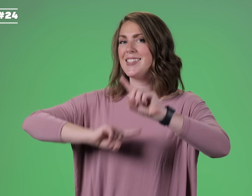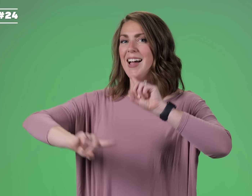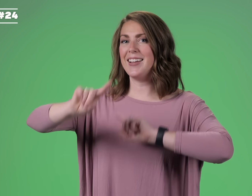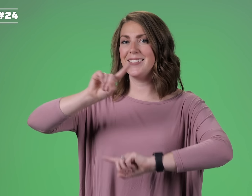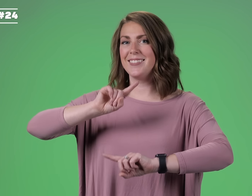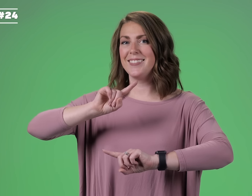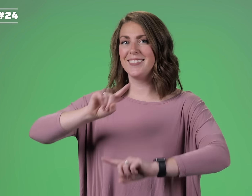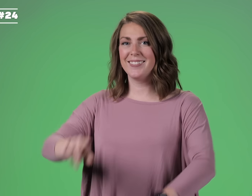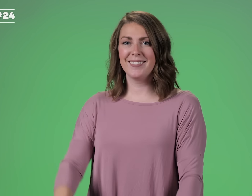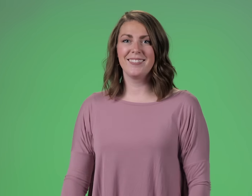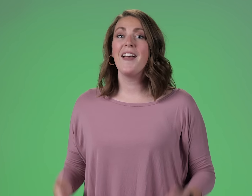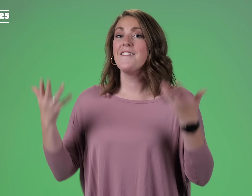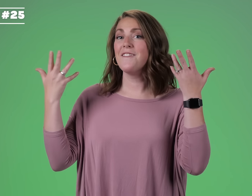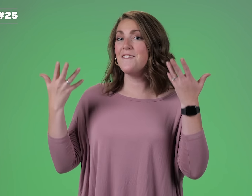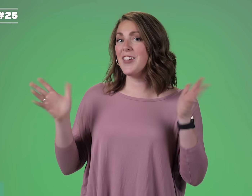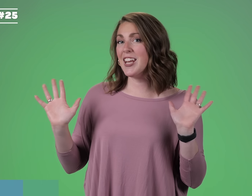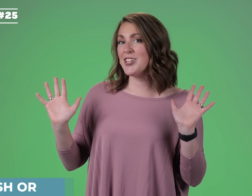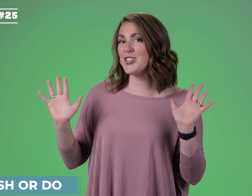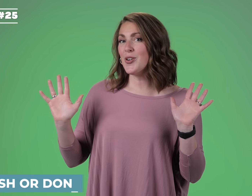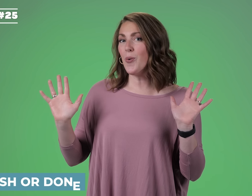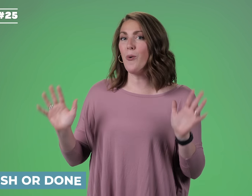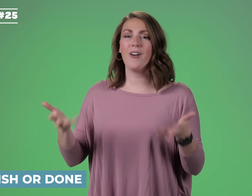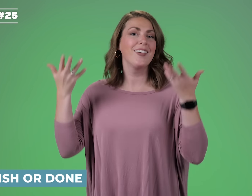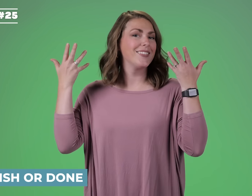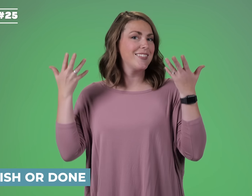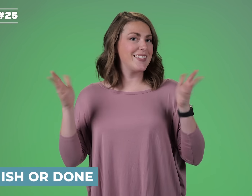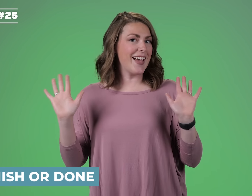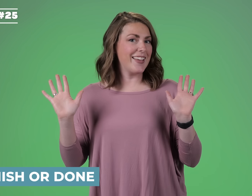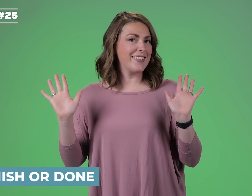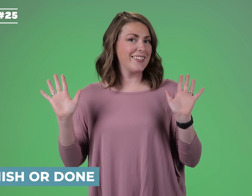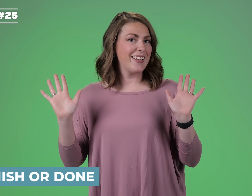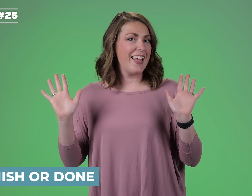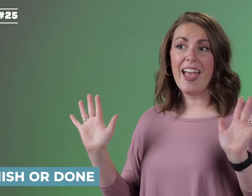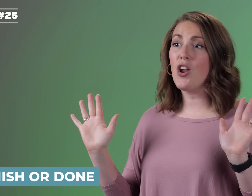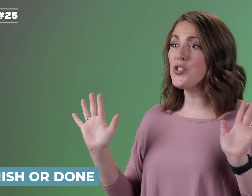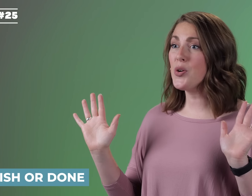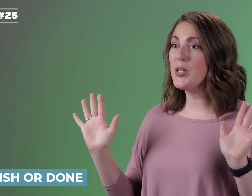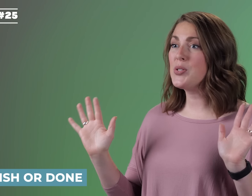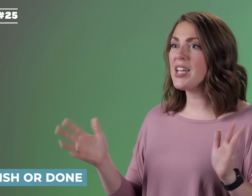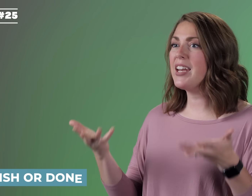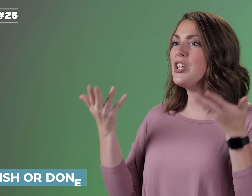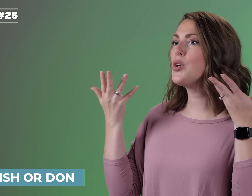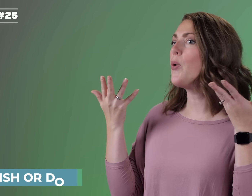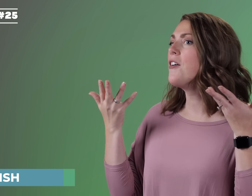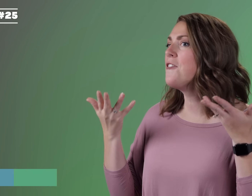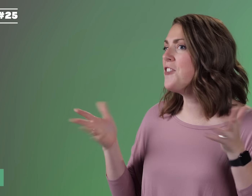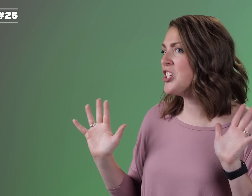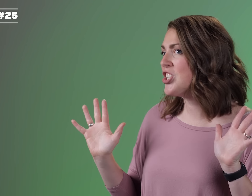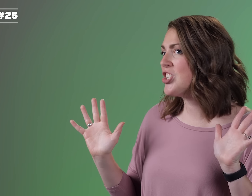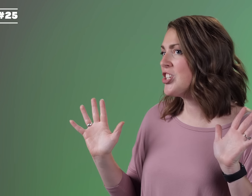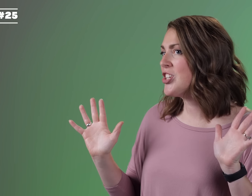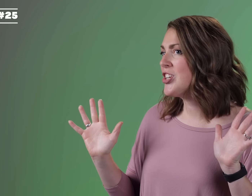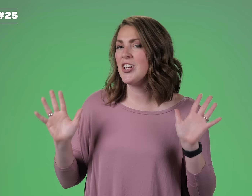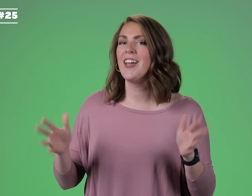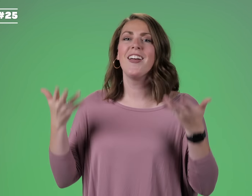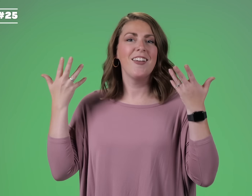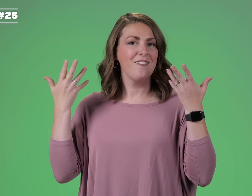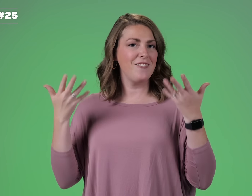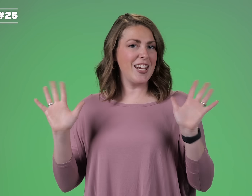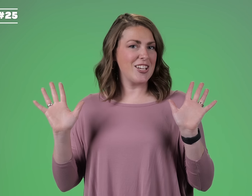SIGN FINISH or DONE and also when you sign it you go "FISH" FINISH